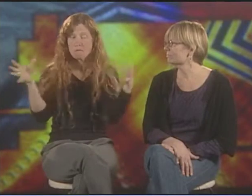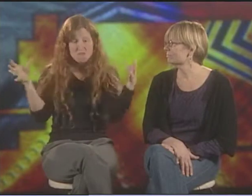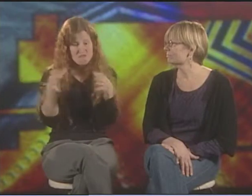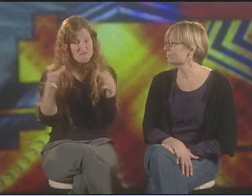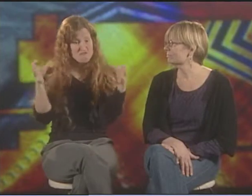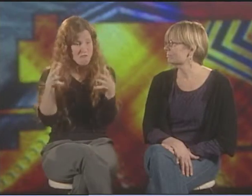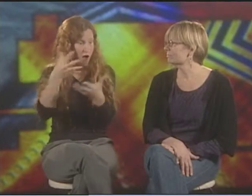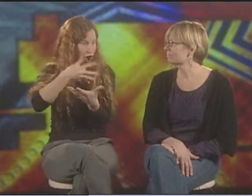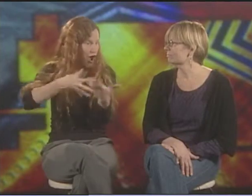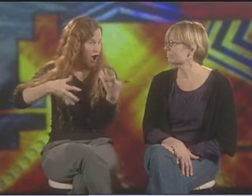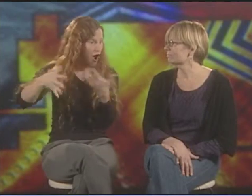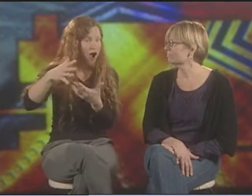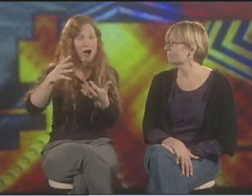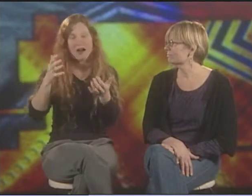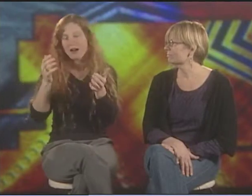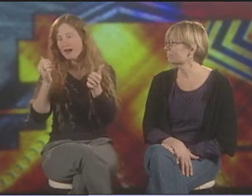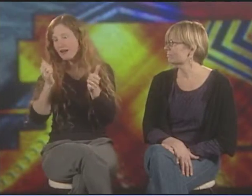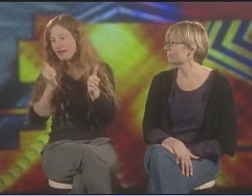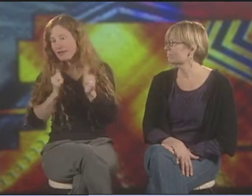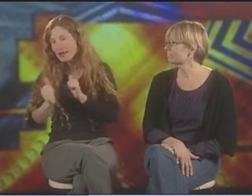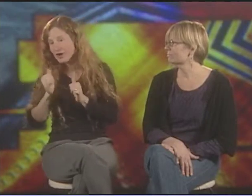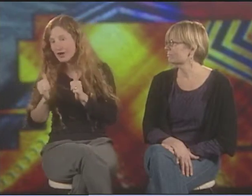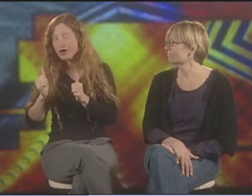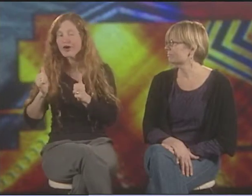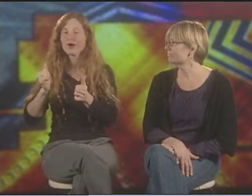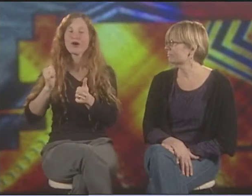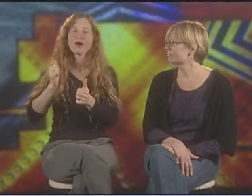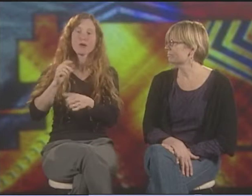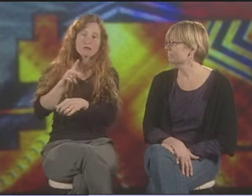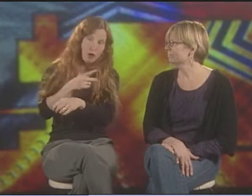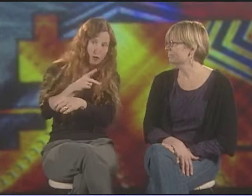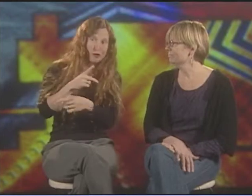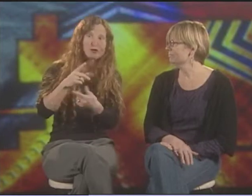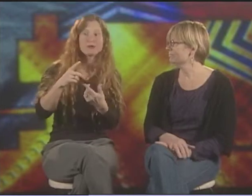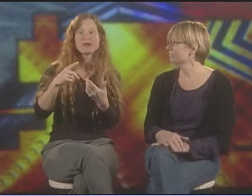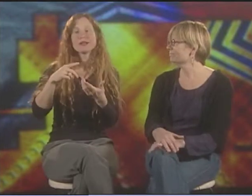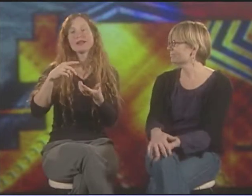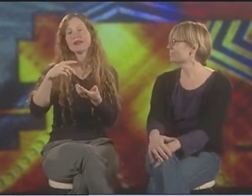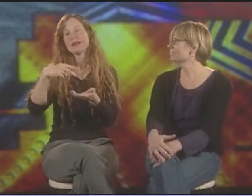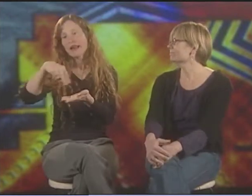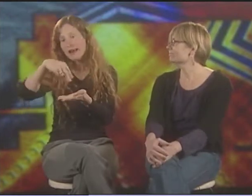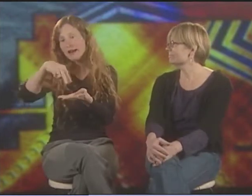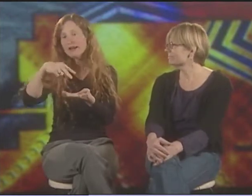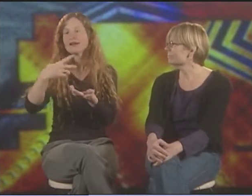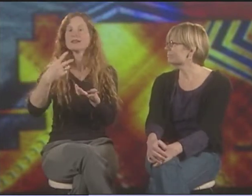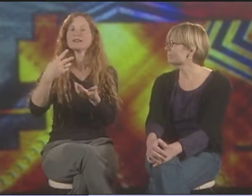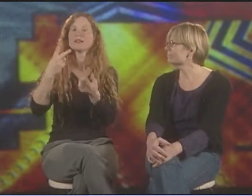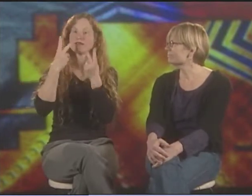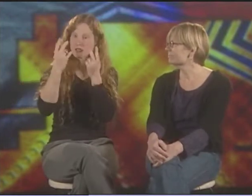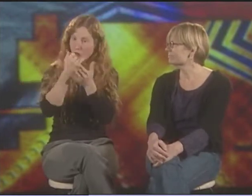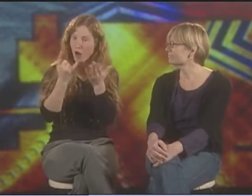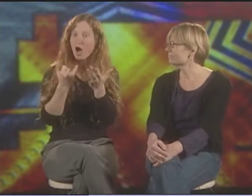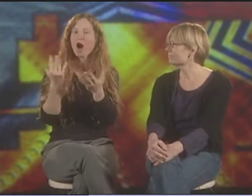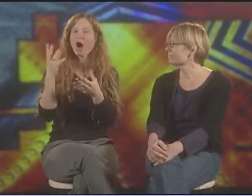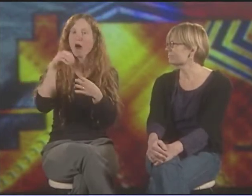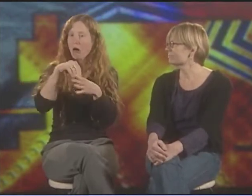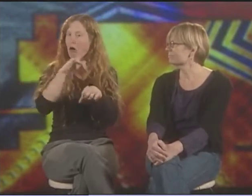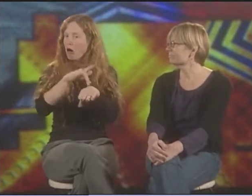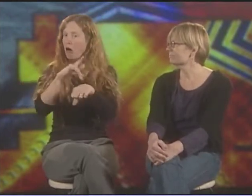IT WAS CALLED SPECTRUM. AND ARTISTS GOT TOGETHER FROM ALL OVER THE U.S. POETS AND ACTORS, DANCERS, VISUAL ARTISTS